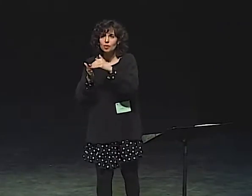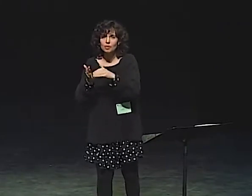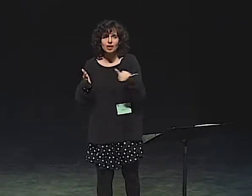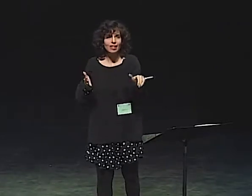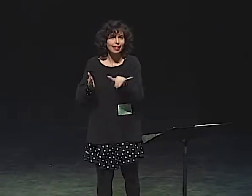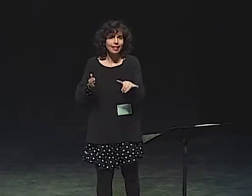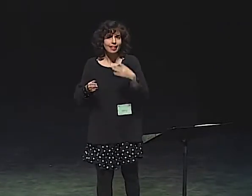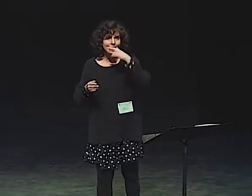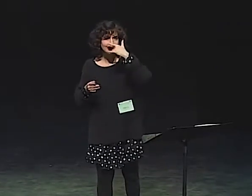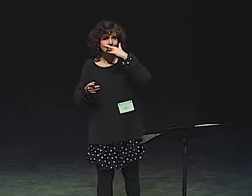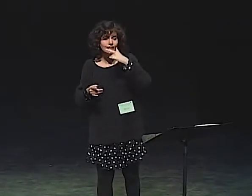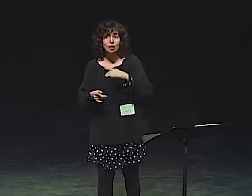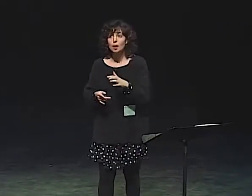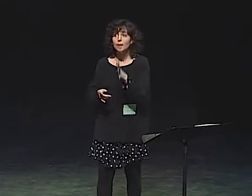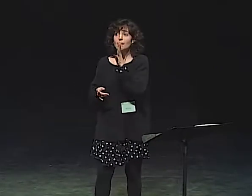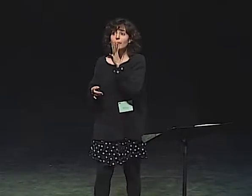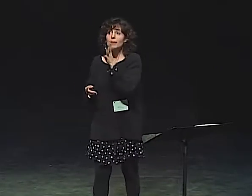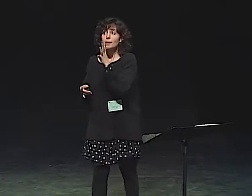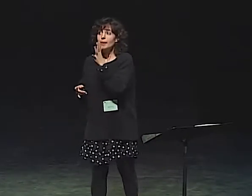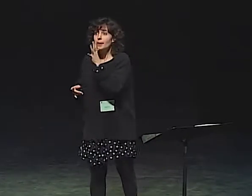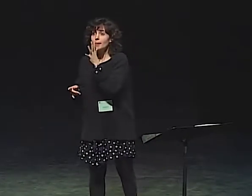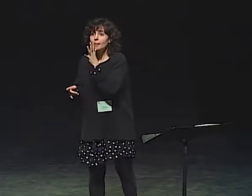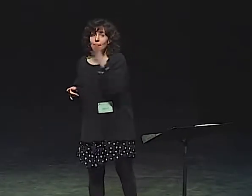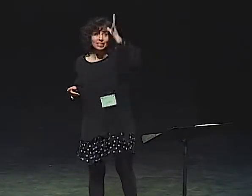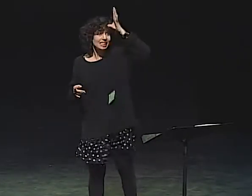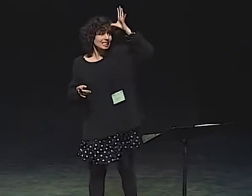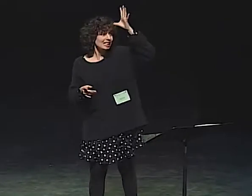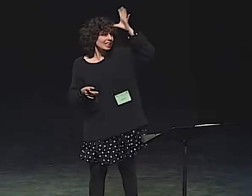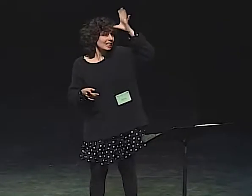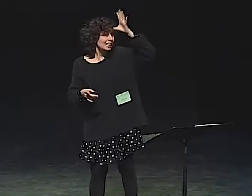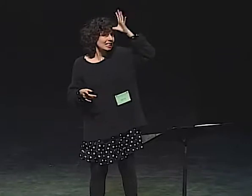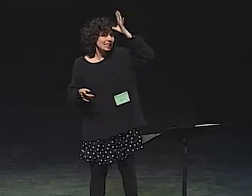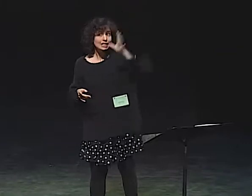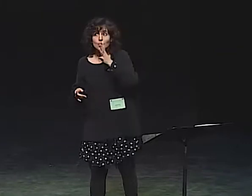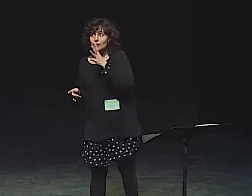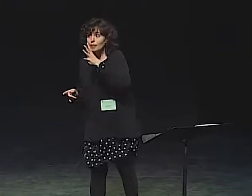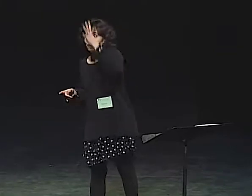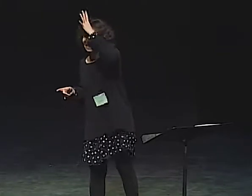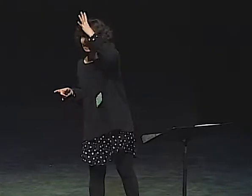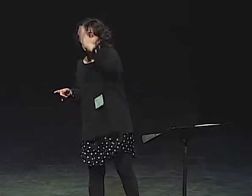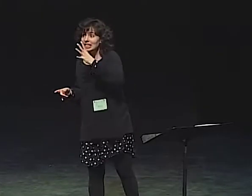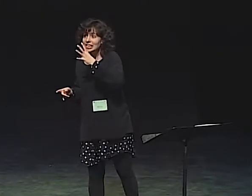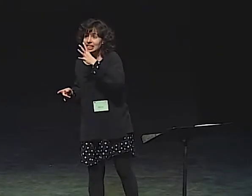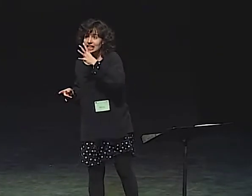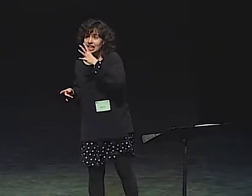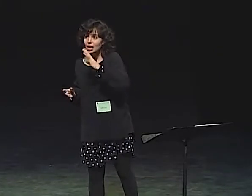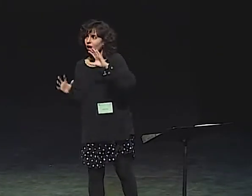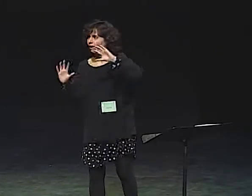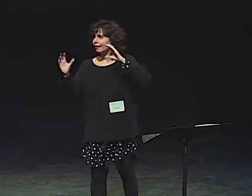THE INNER CHILD'S SIGNS ARE REPETITIVE LIKE A CHILD SIGNS.